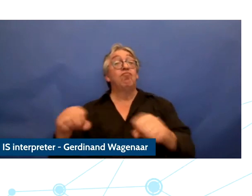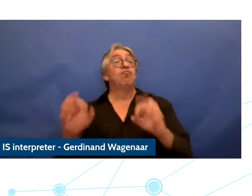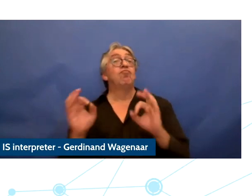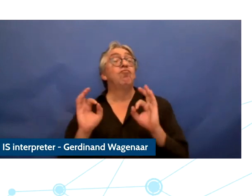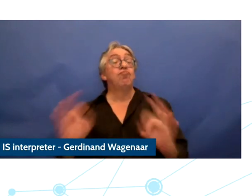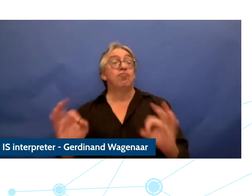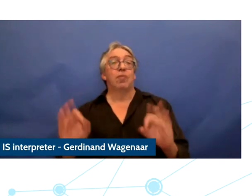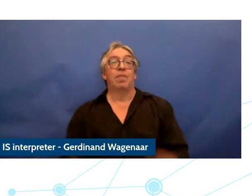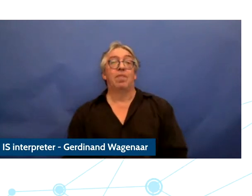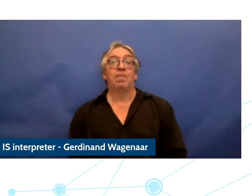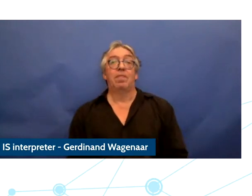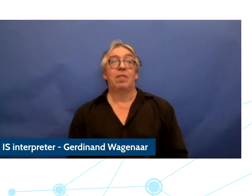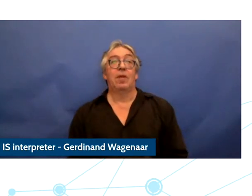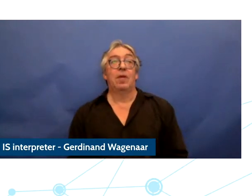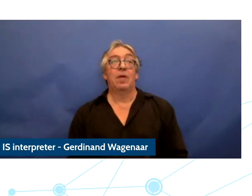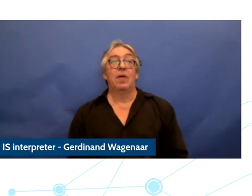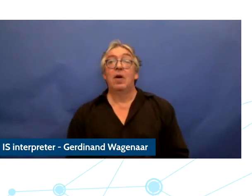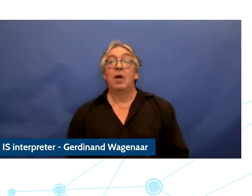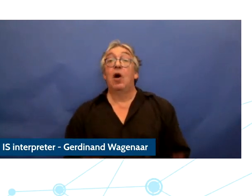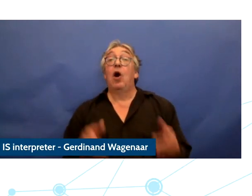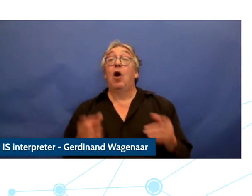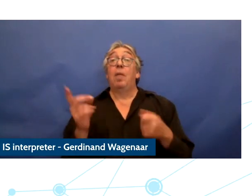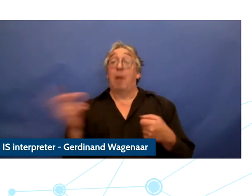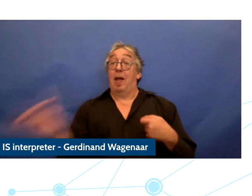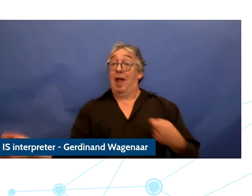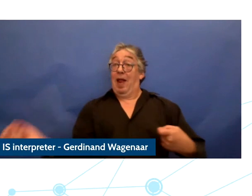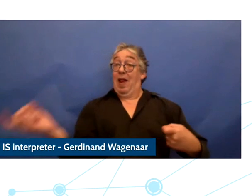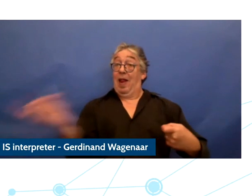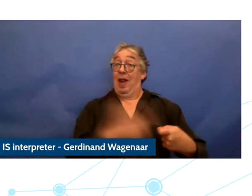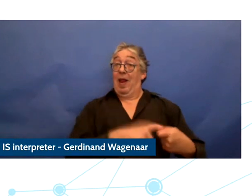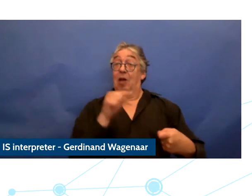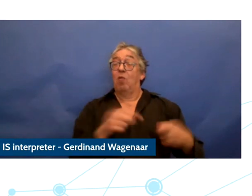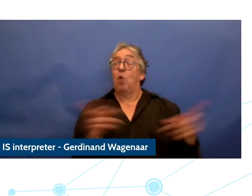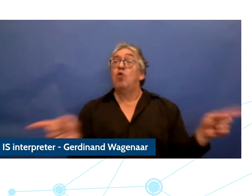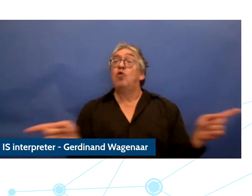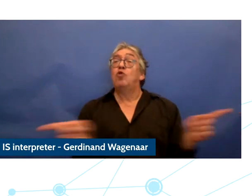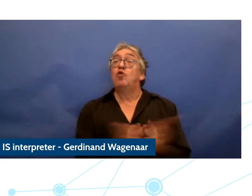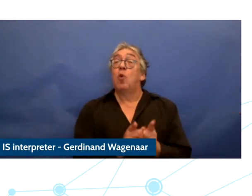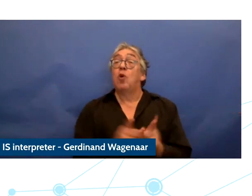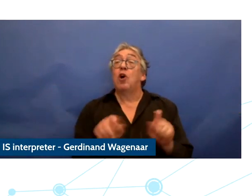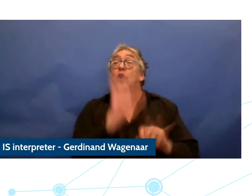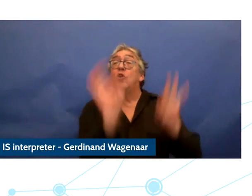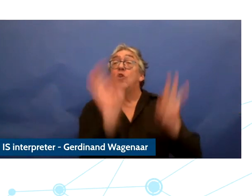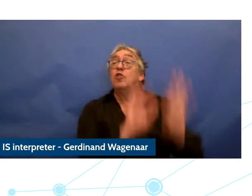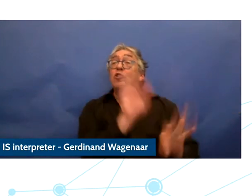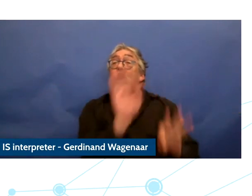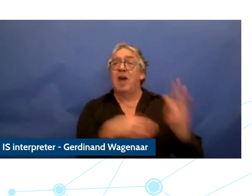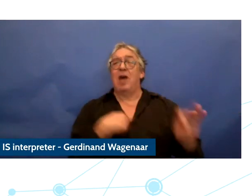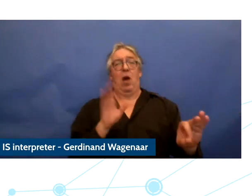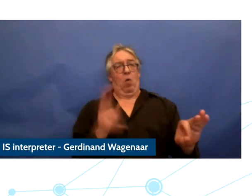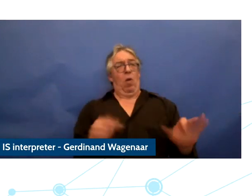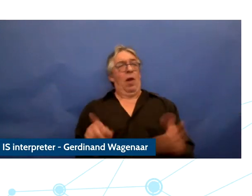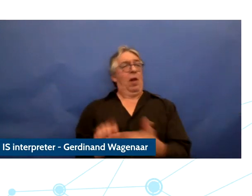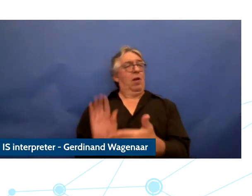is we are looking for and a link to this very short survey will be included in the chat and you will see that any minute now.